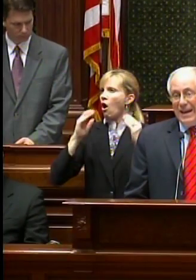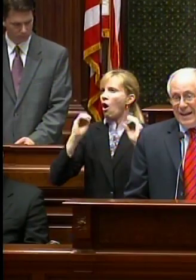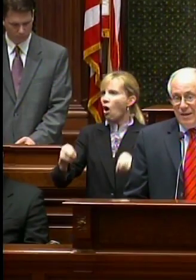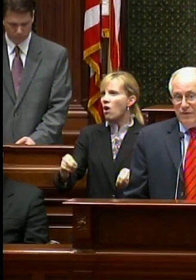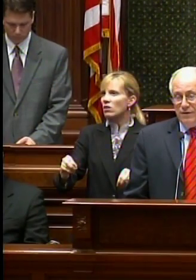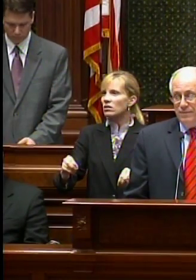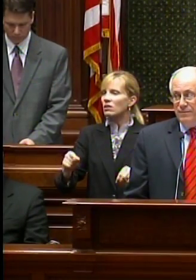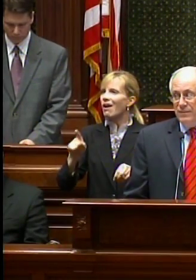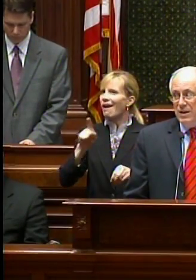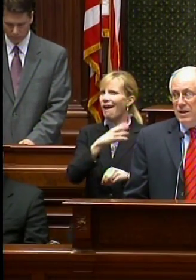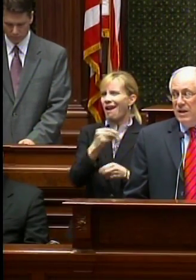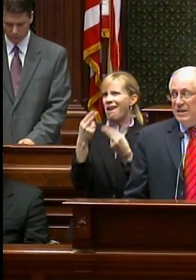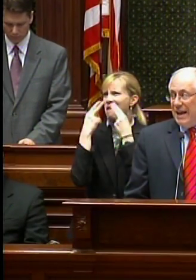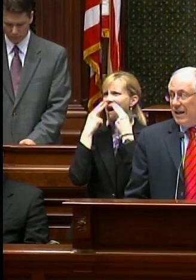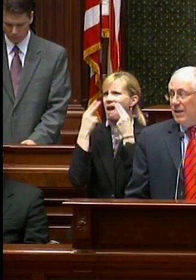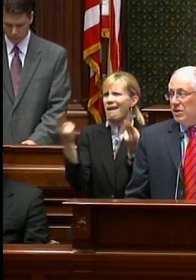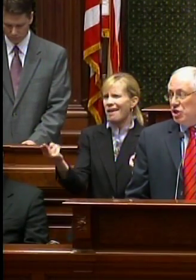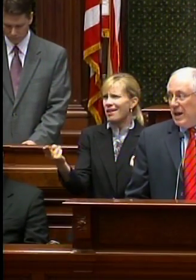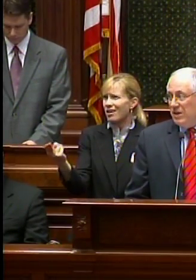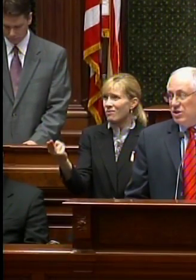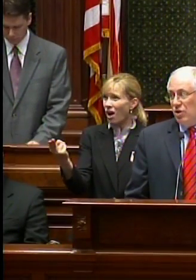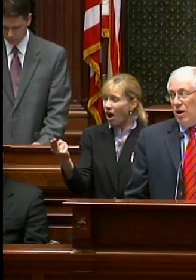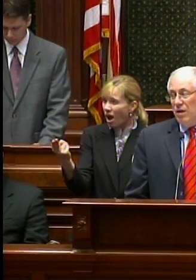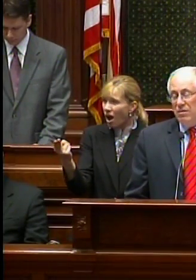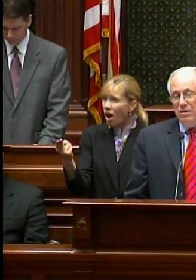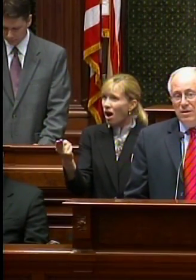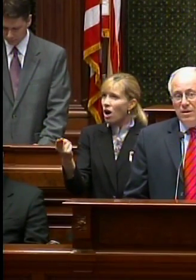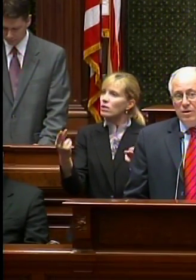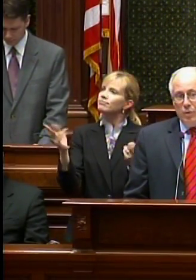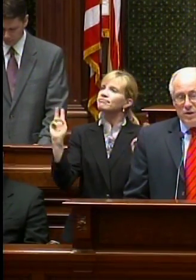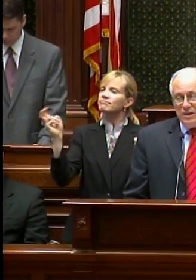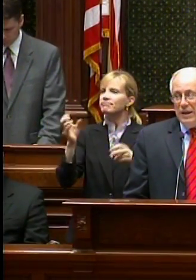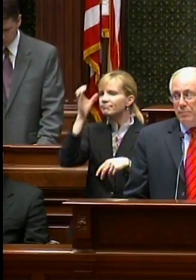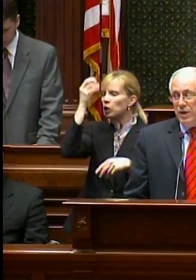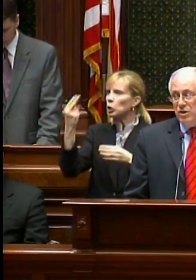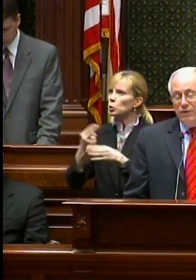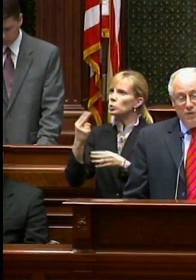naïve. Taking a chainsaw to our state budget for